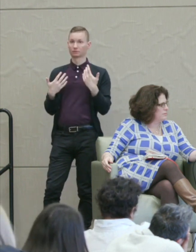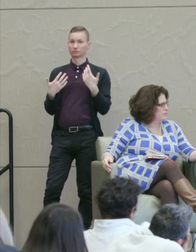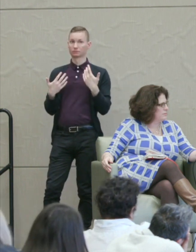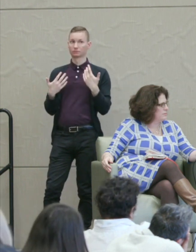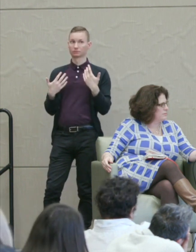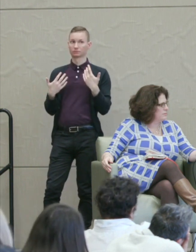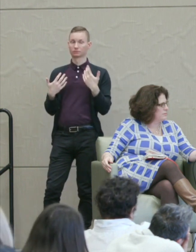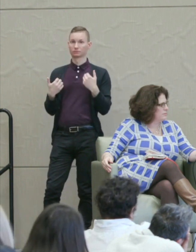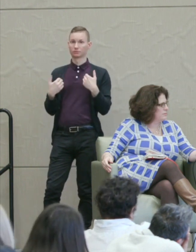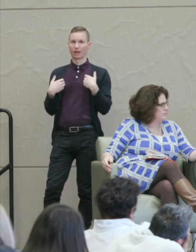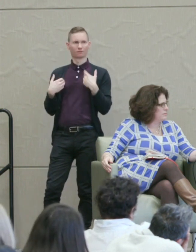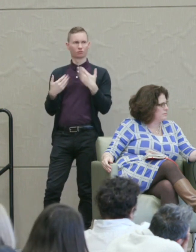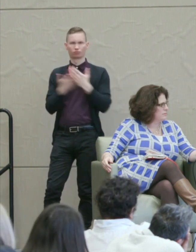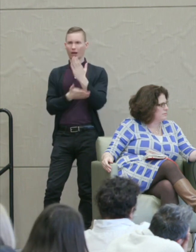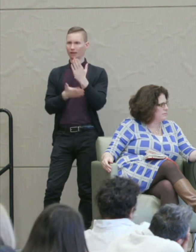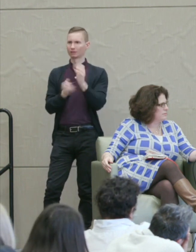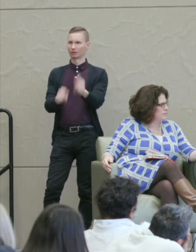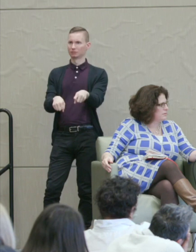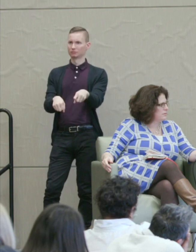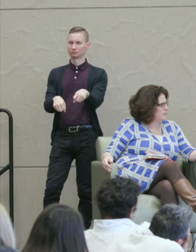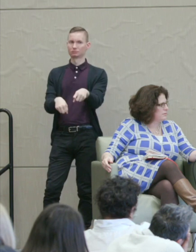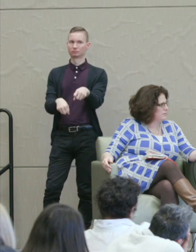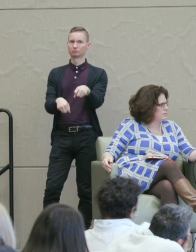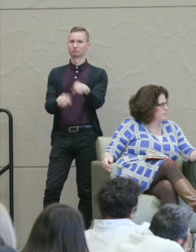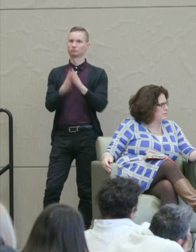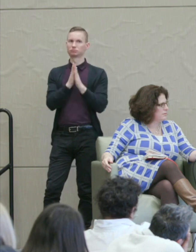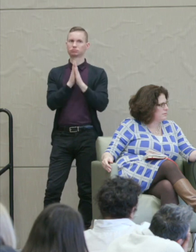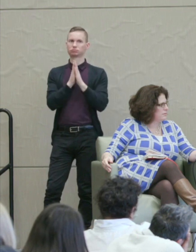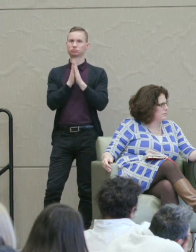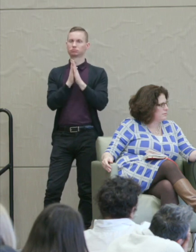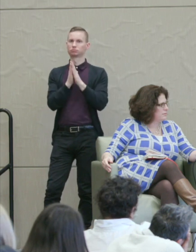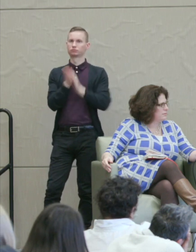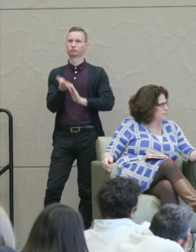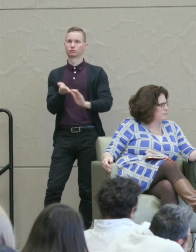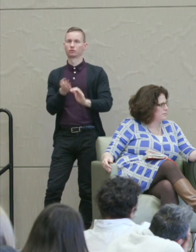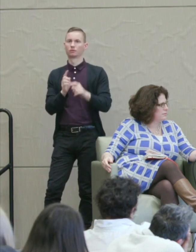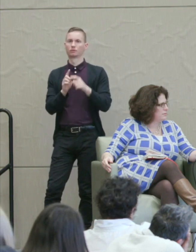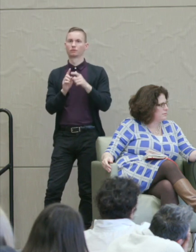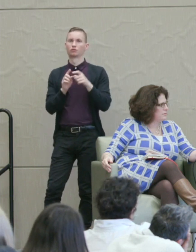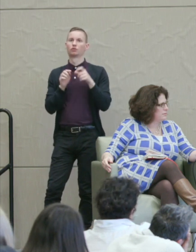and inextricable right to plead for mercy at the penalty phase.